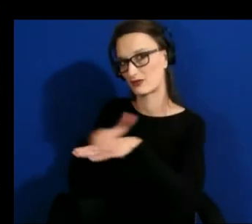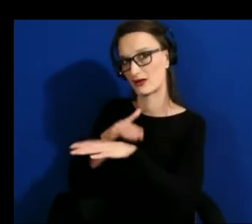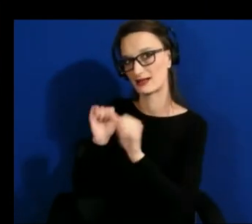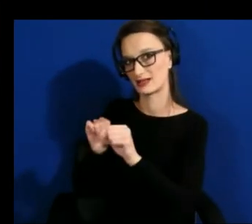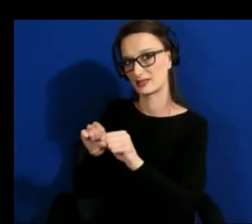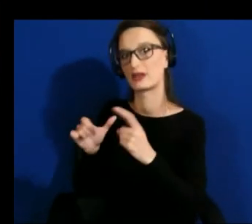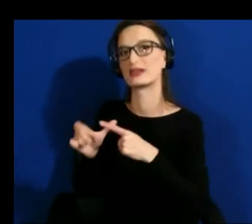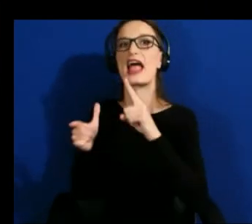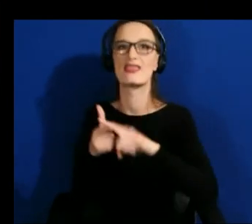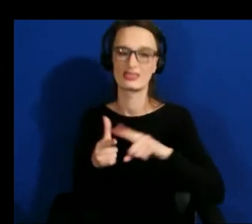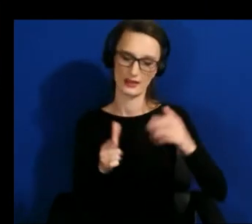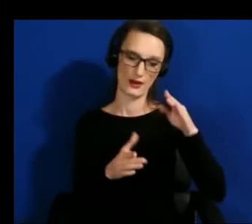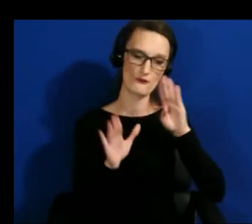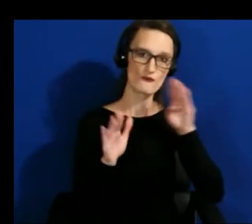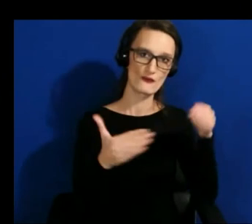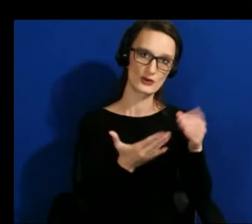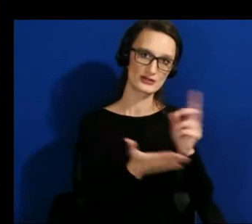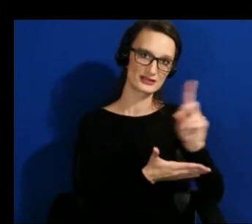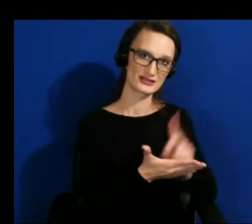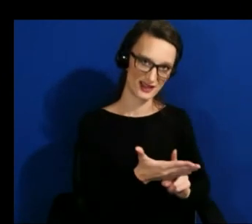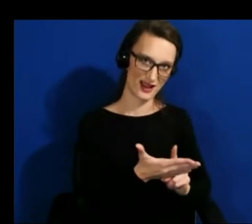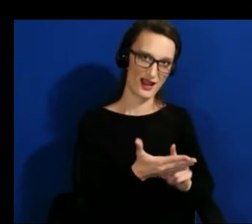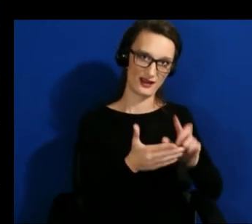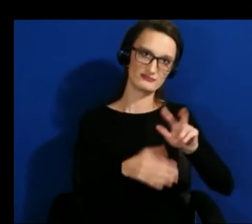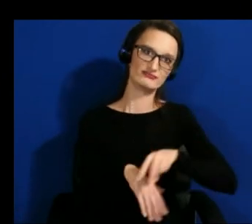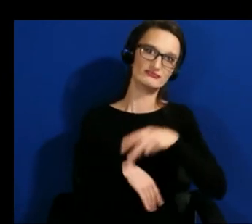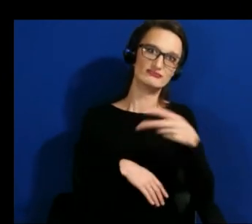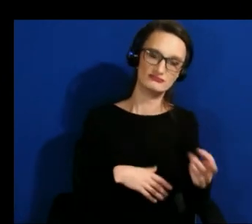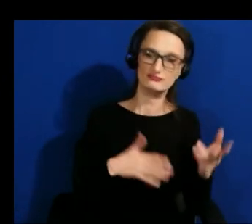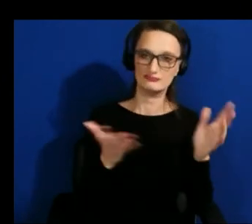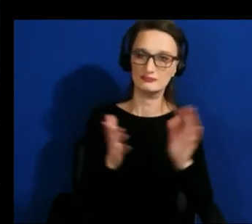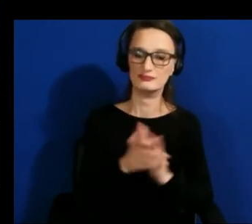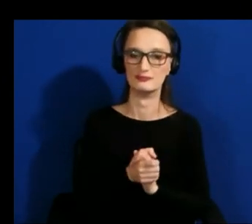involve people in their design process and maybe come up with even better solutions than